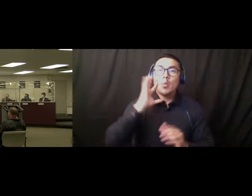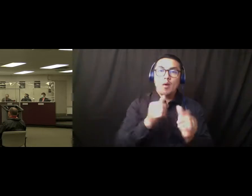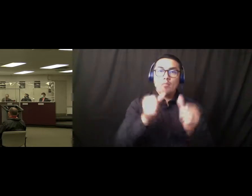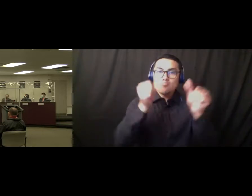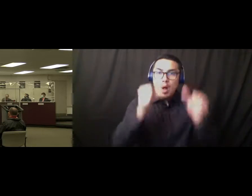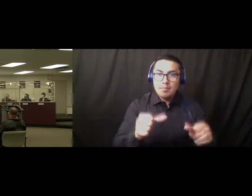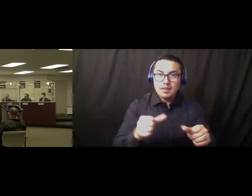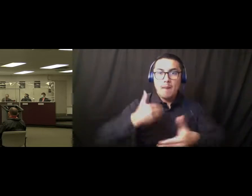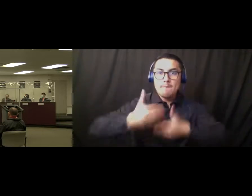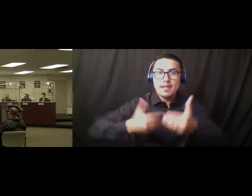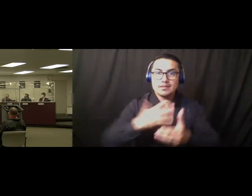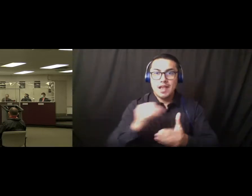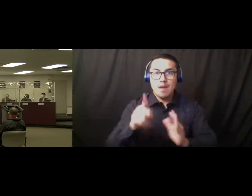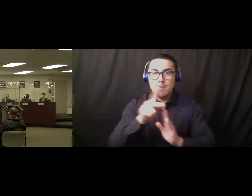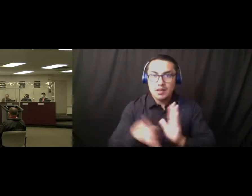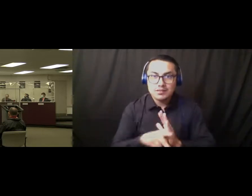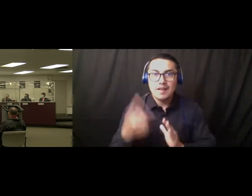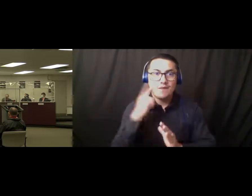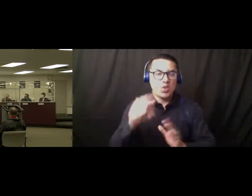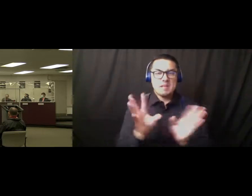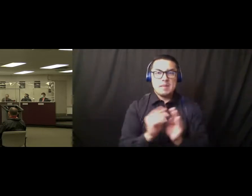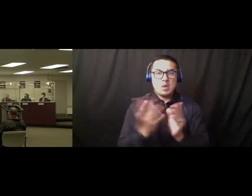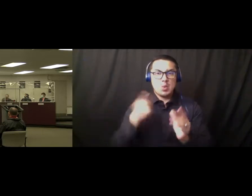attend those meetings and what will be expected when we do that. But we'll start